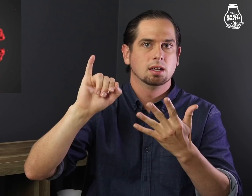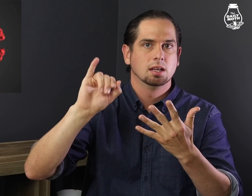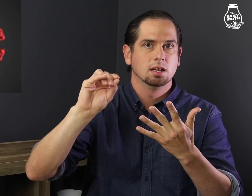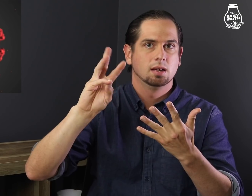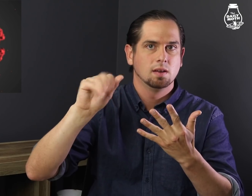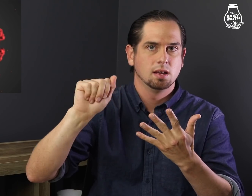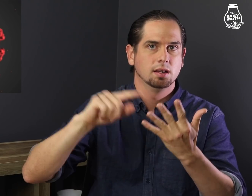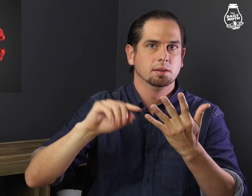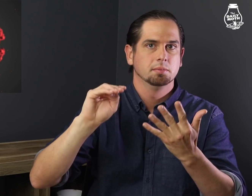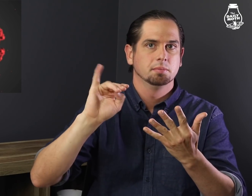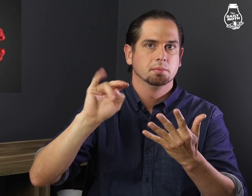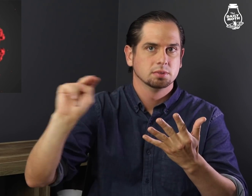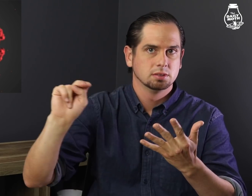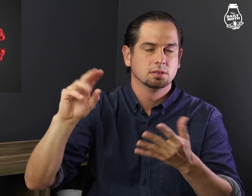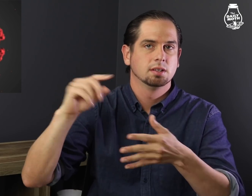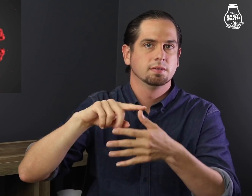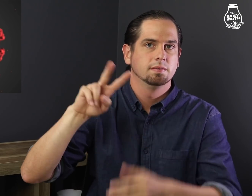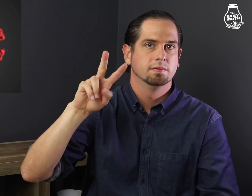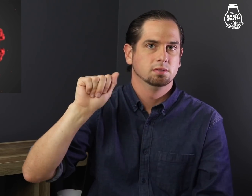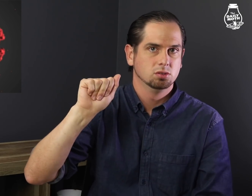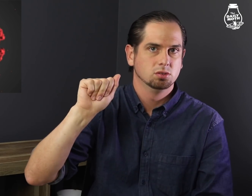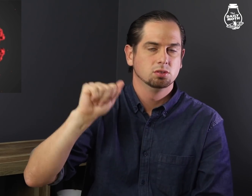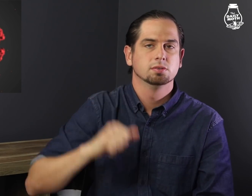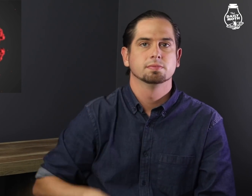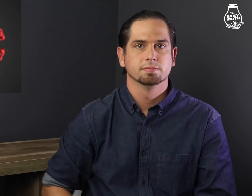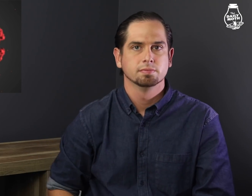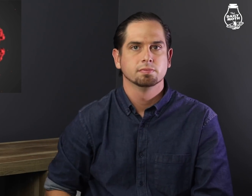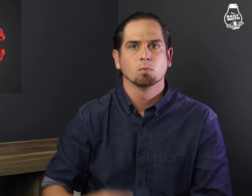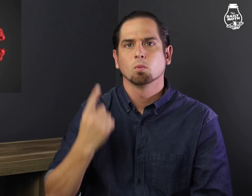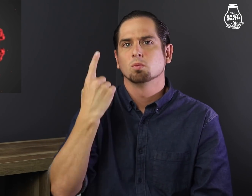Iowa, Minnesota, and Virginia.